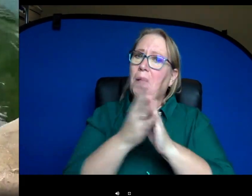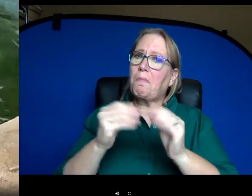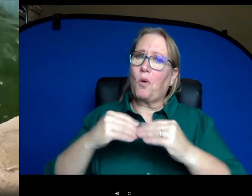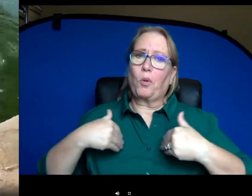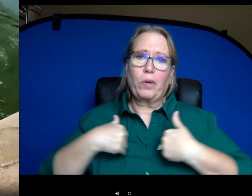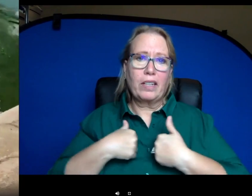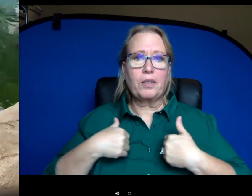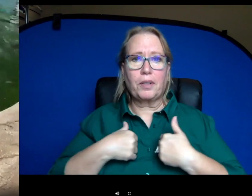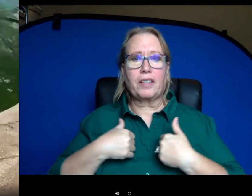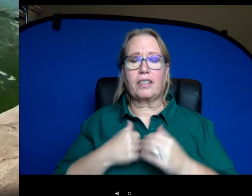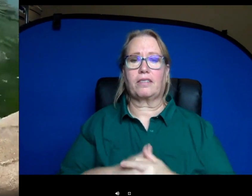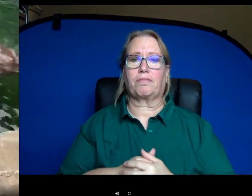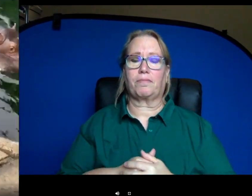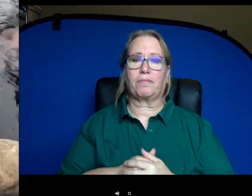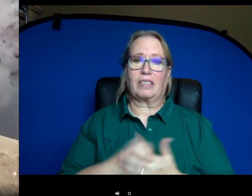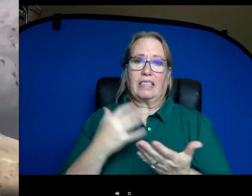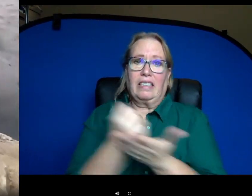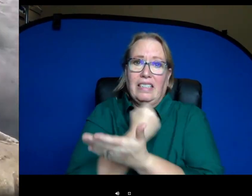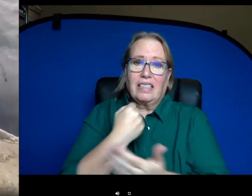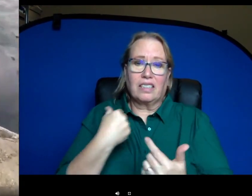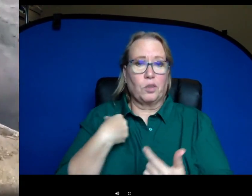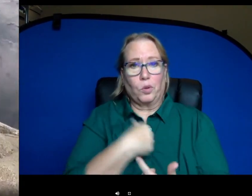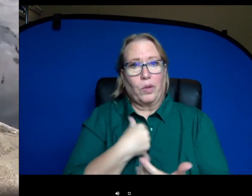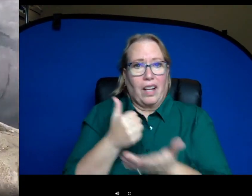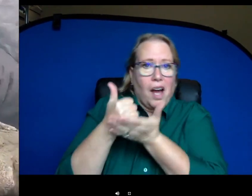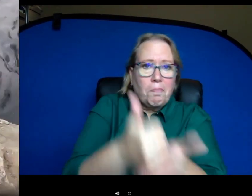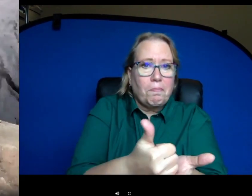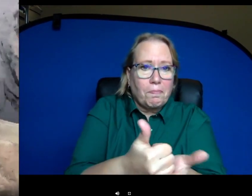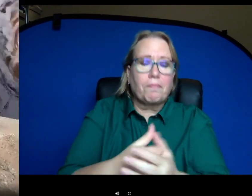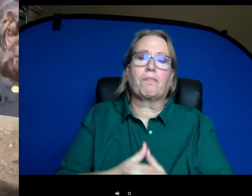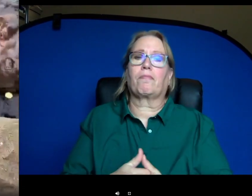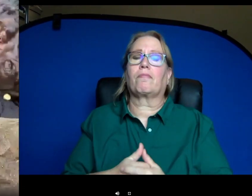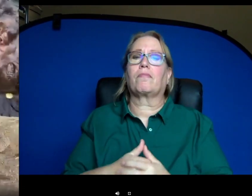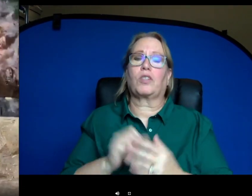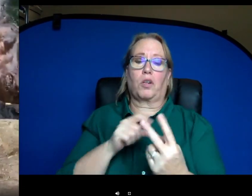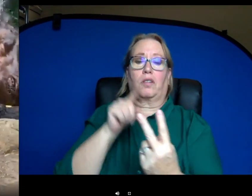decided that her only chance was for us to step in. So Bebe was a first-time mom.